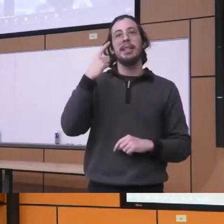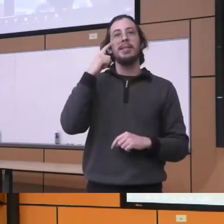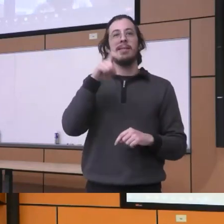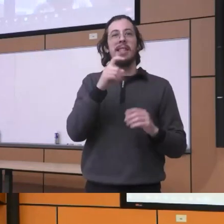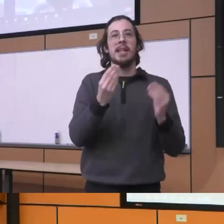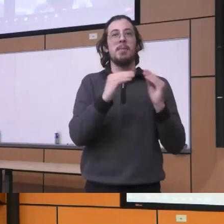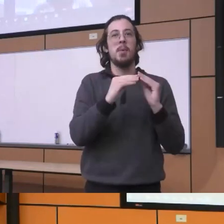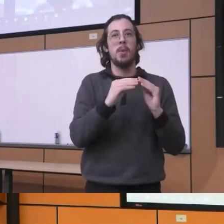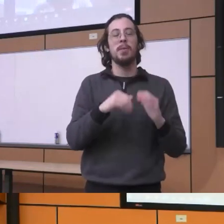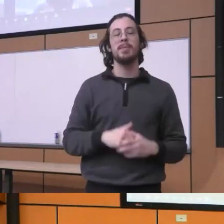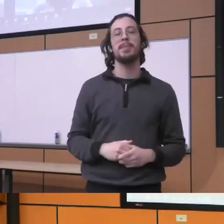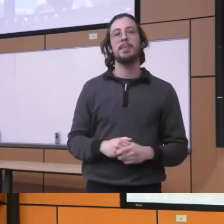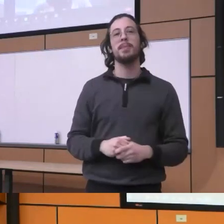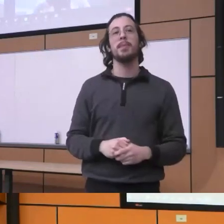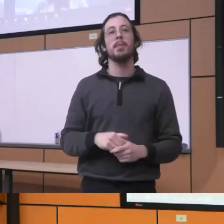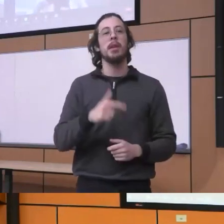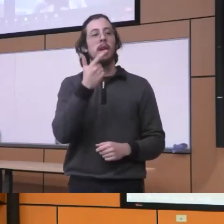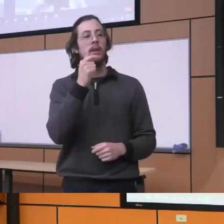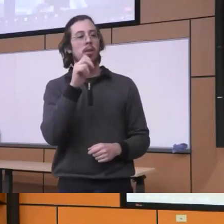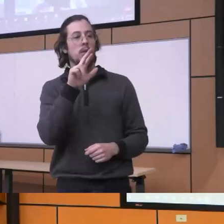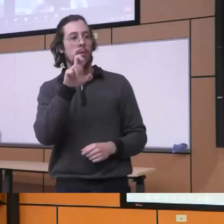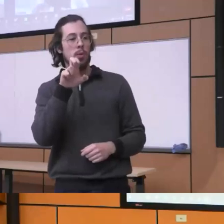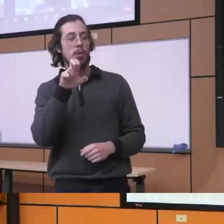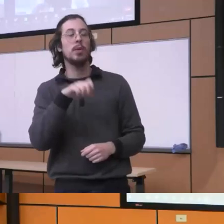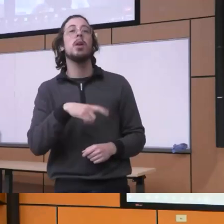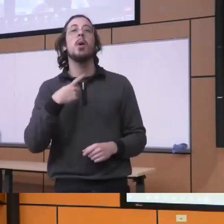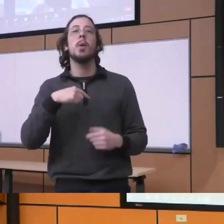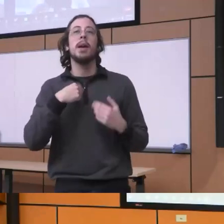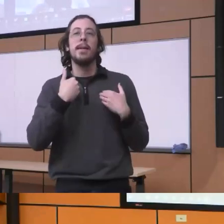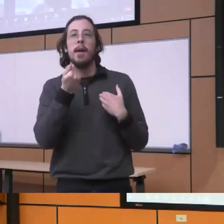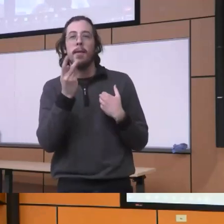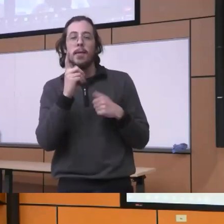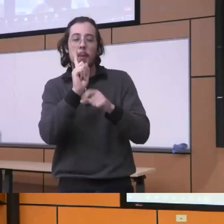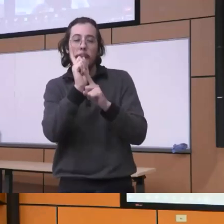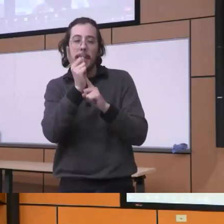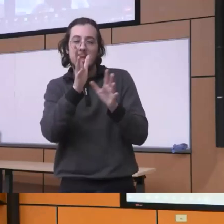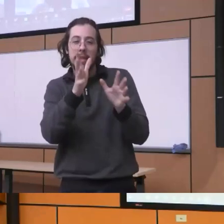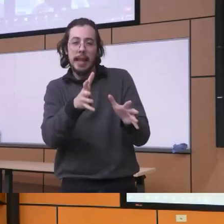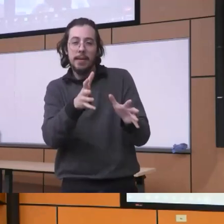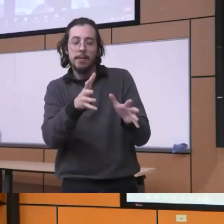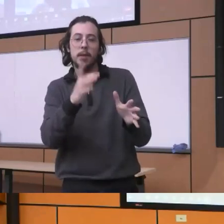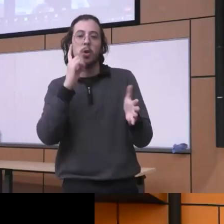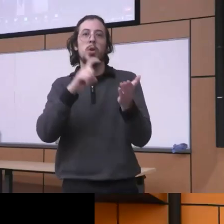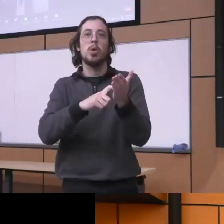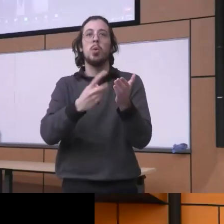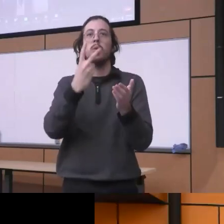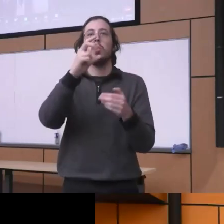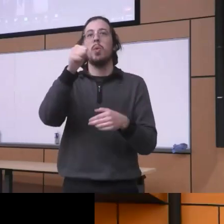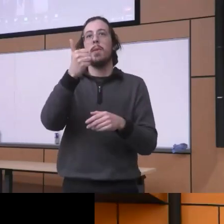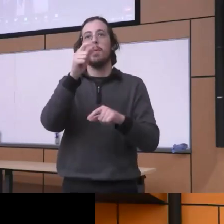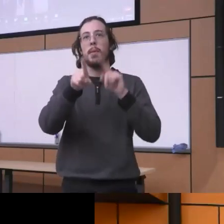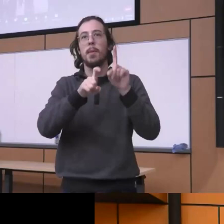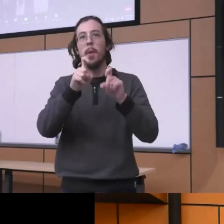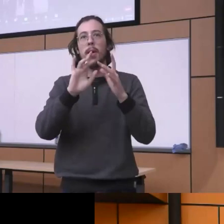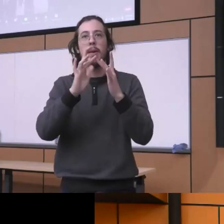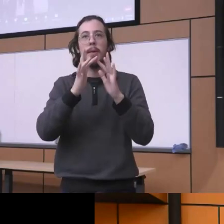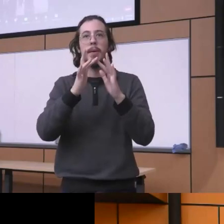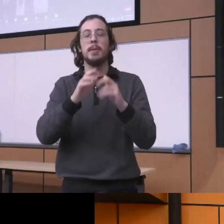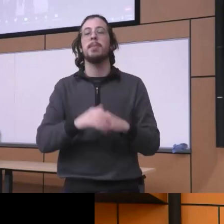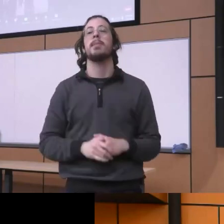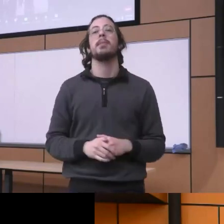I I wanna we have a couple minutes left uh there were two other questions uh online here one from